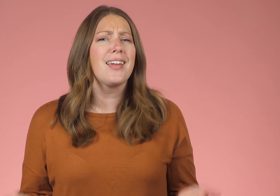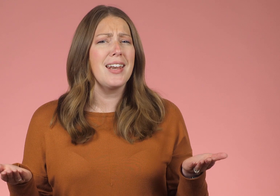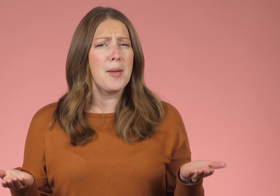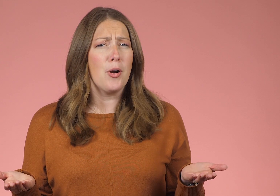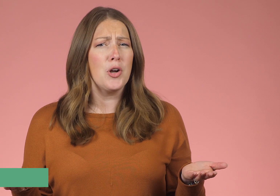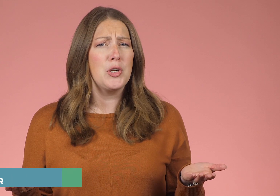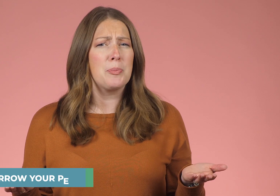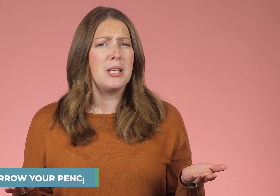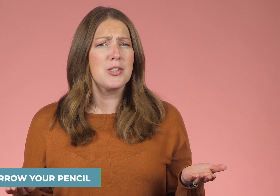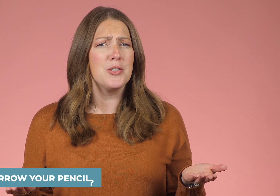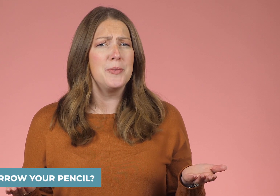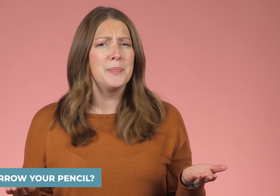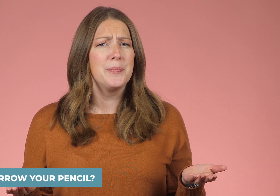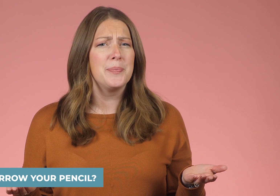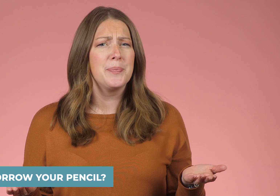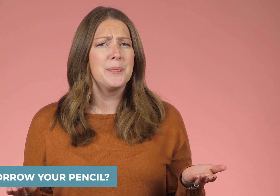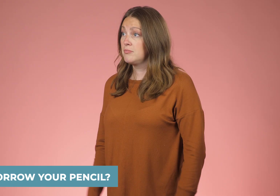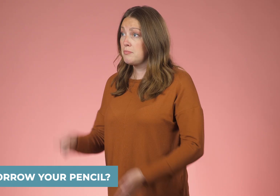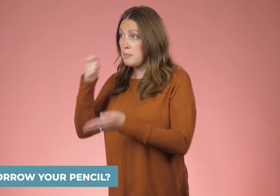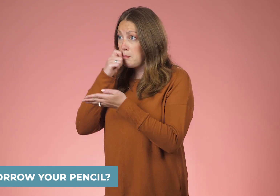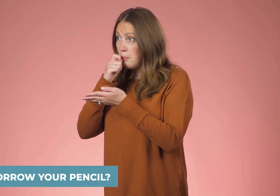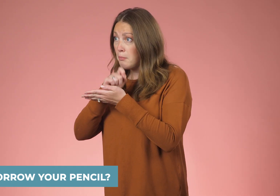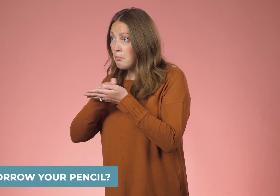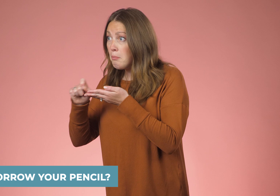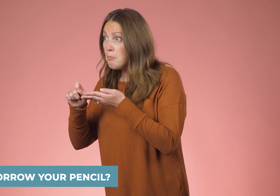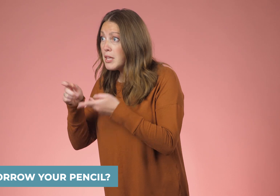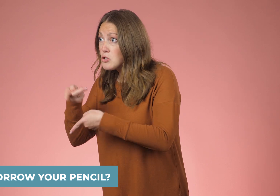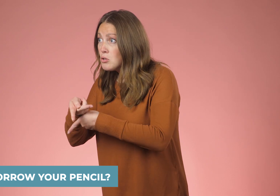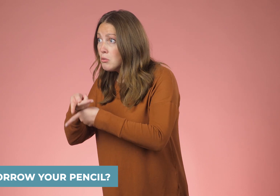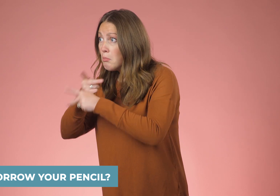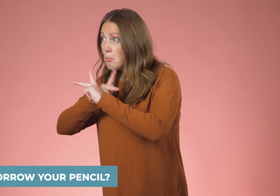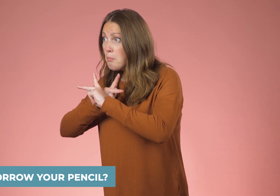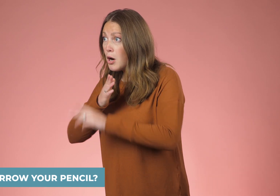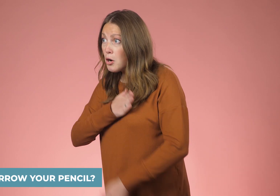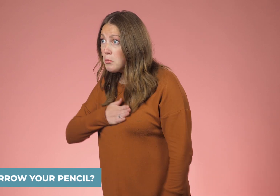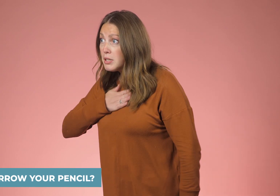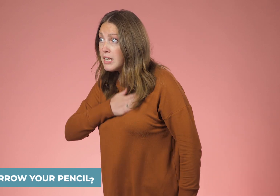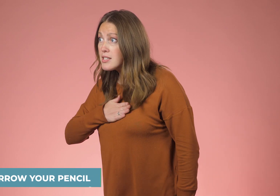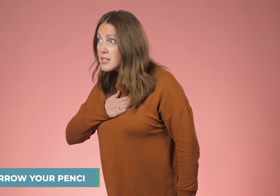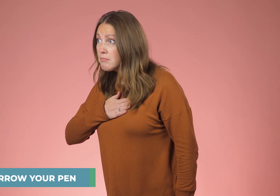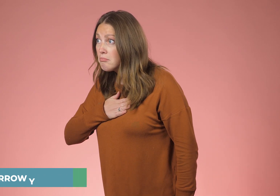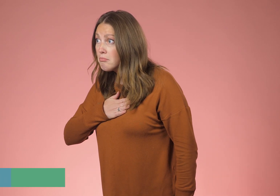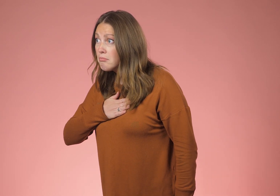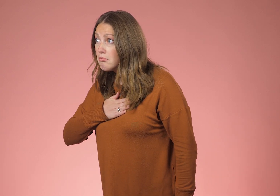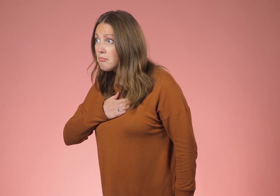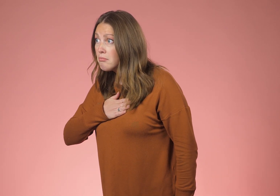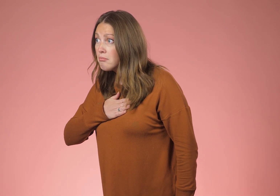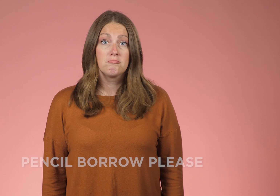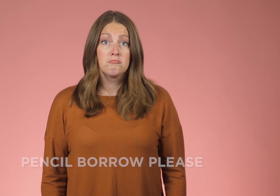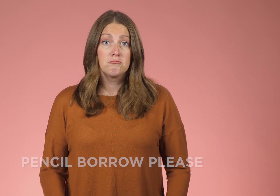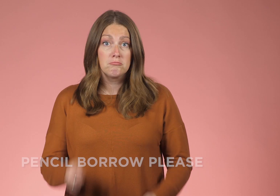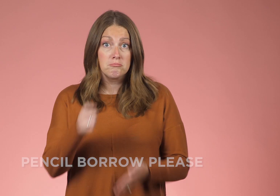Can I borrow your pencil? Pencil. Borrow, please.